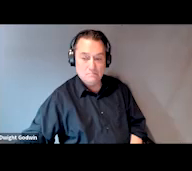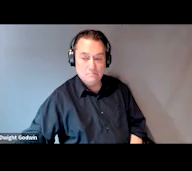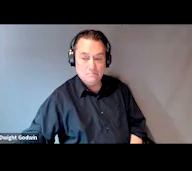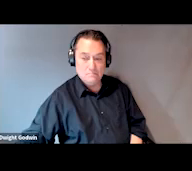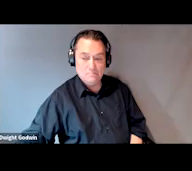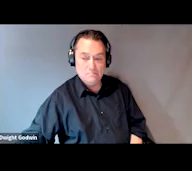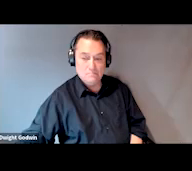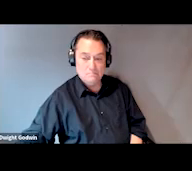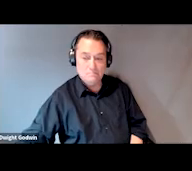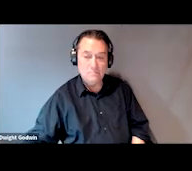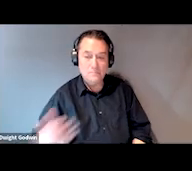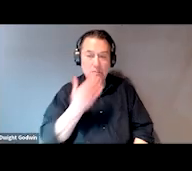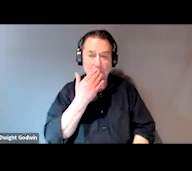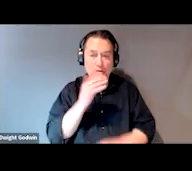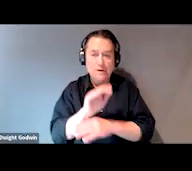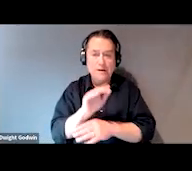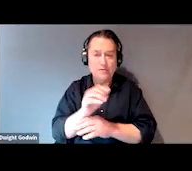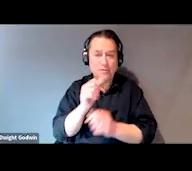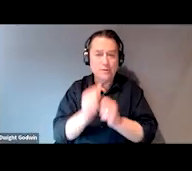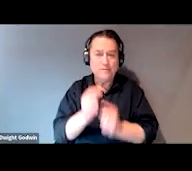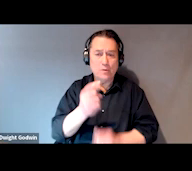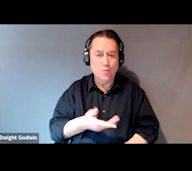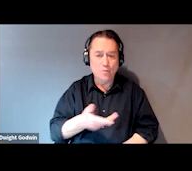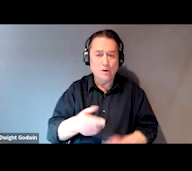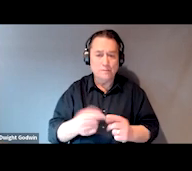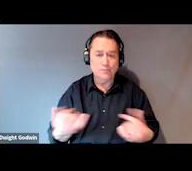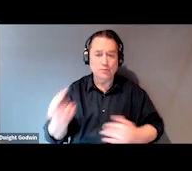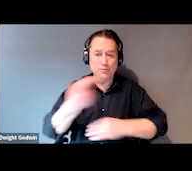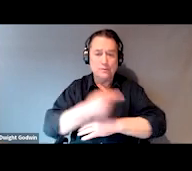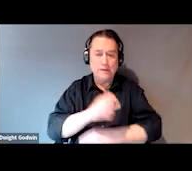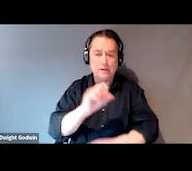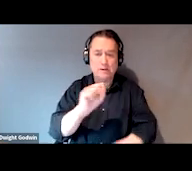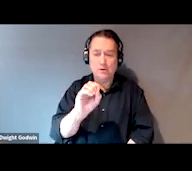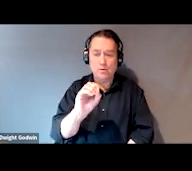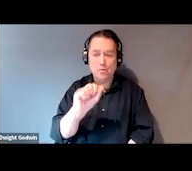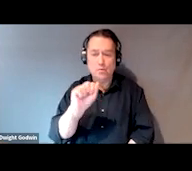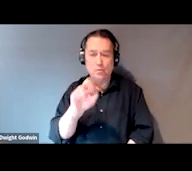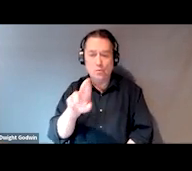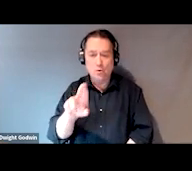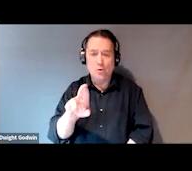[Kristin] All right. Good afternoon, everyone, and welcome to today's SOAR webinar on building and sustaining collaborations